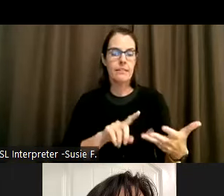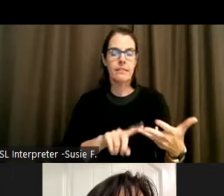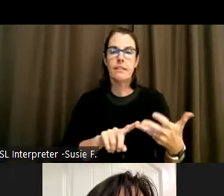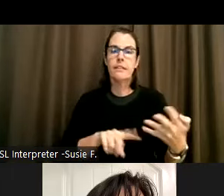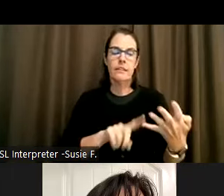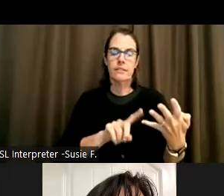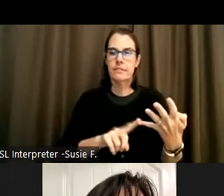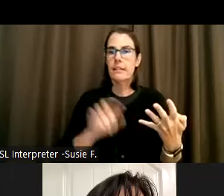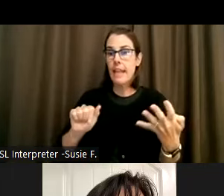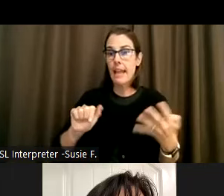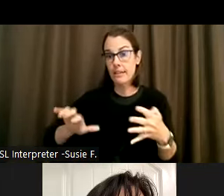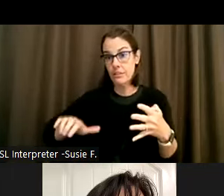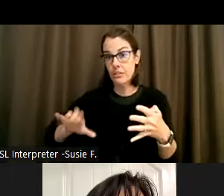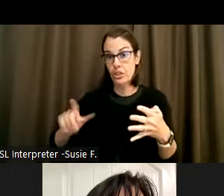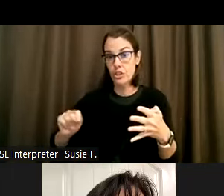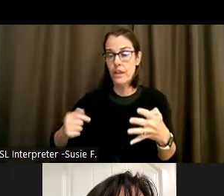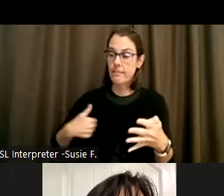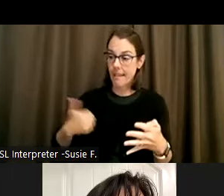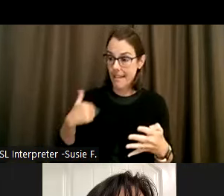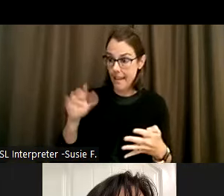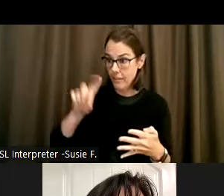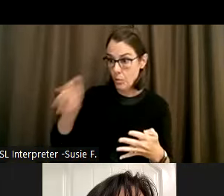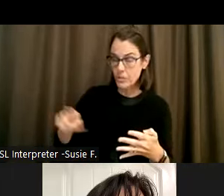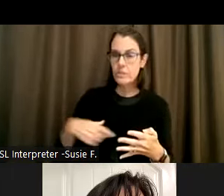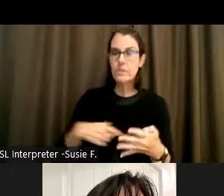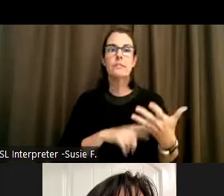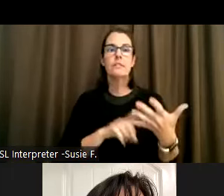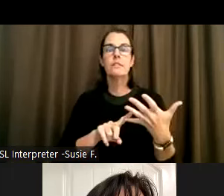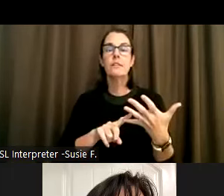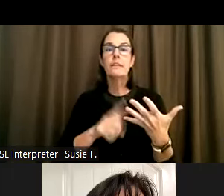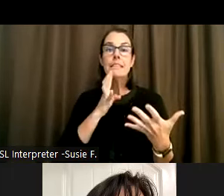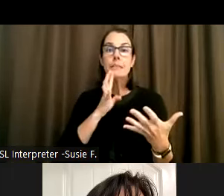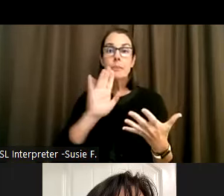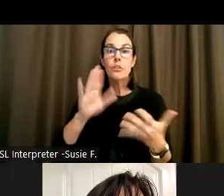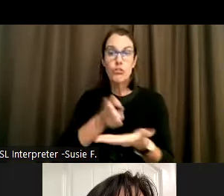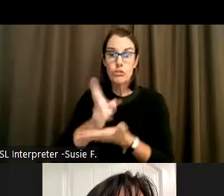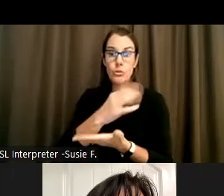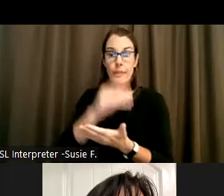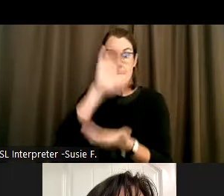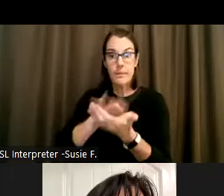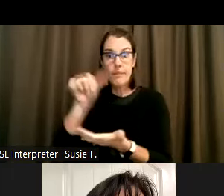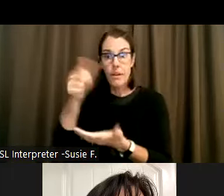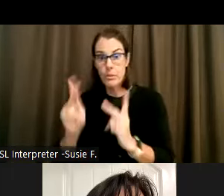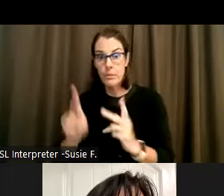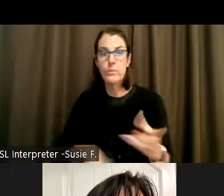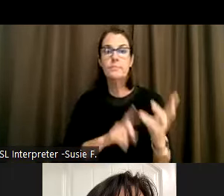a comment in the chat. Speak your truth and believe others default to inquiry over judgment.